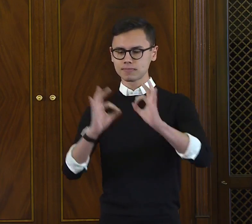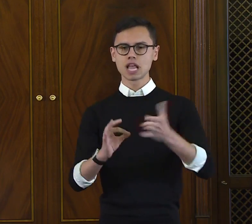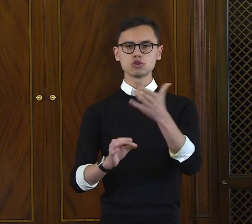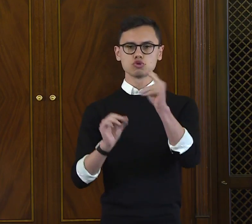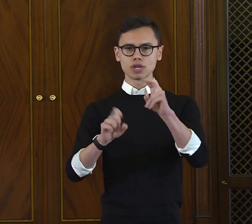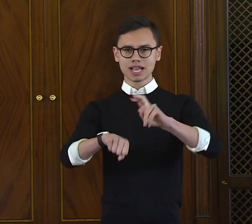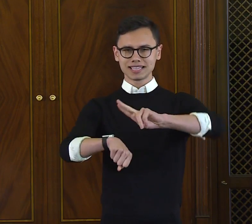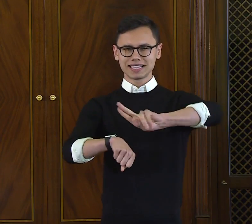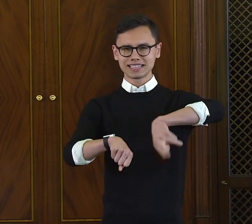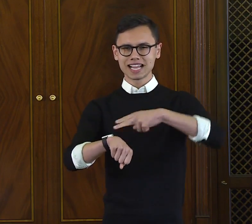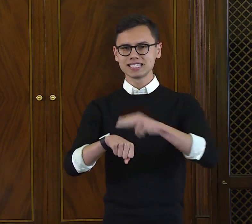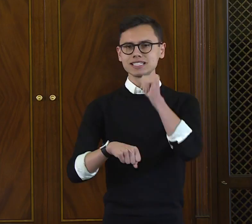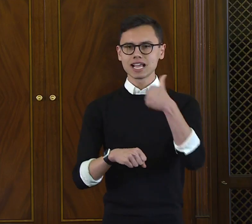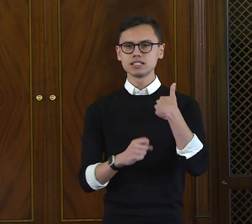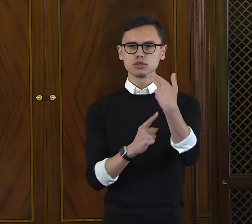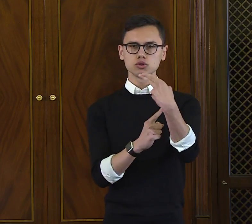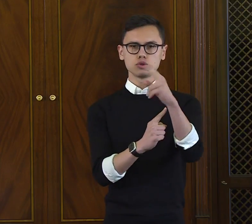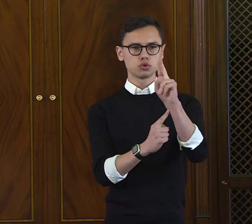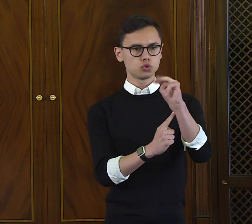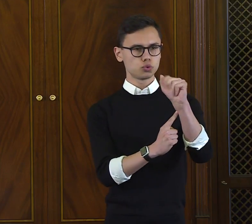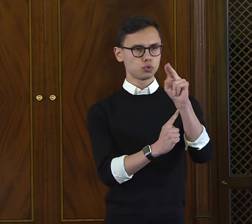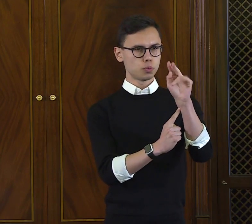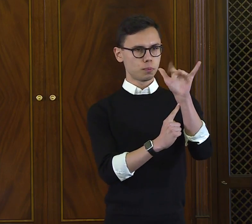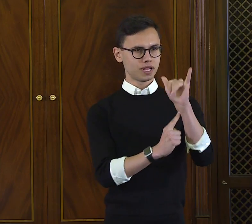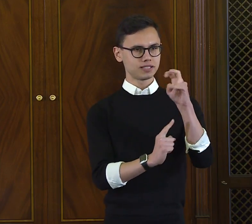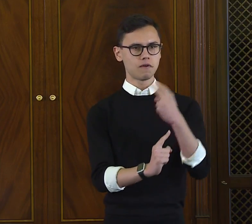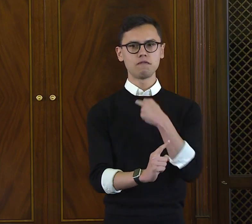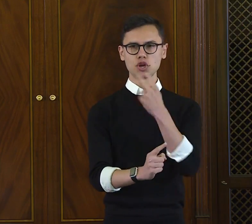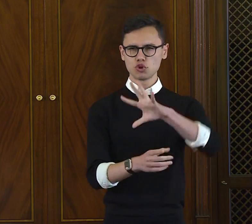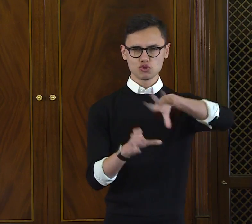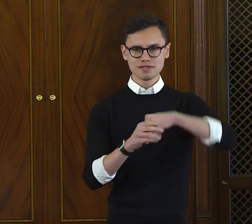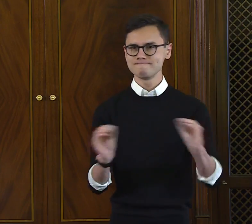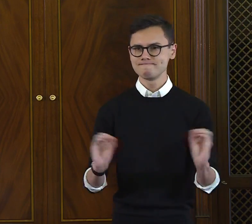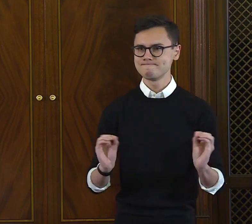but it was too precise, devoid of any natural occurring humanity